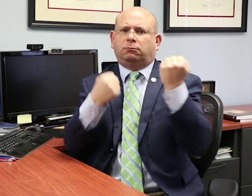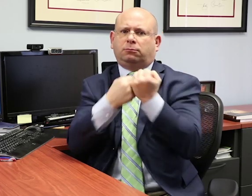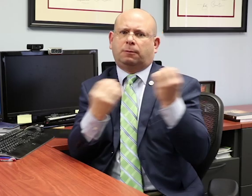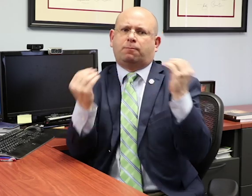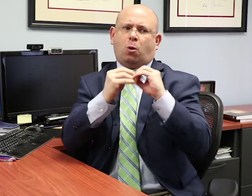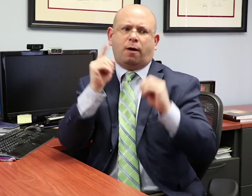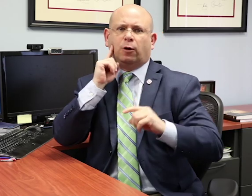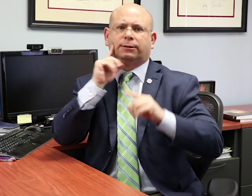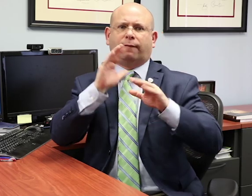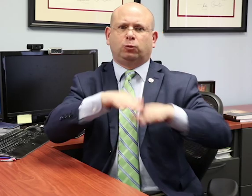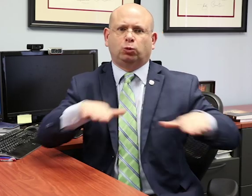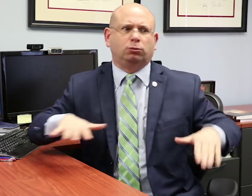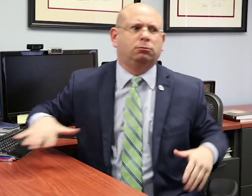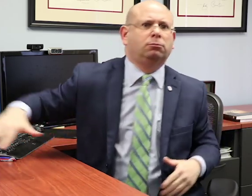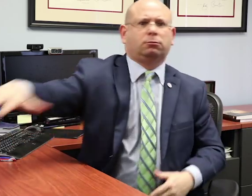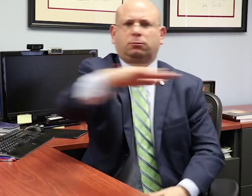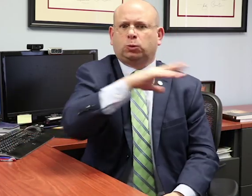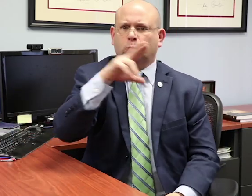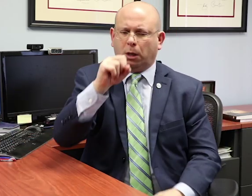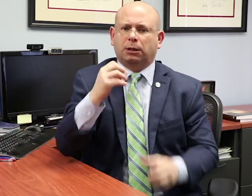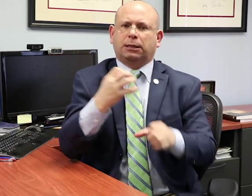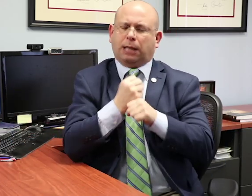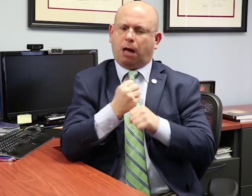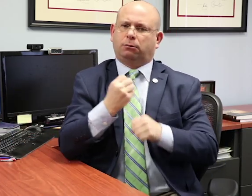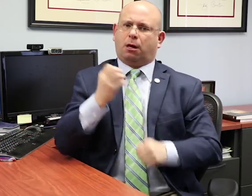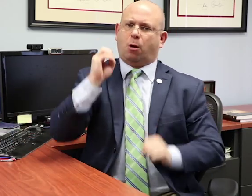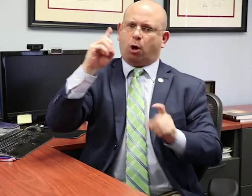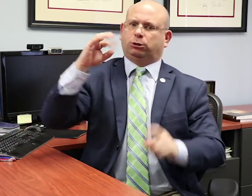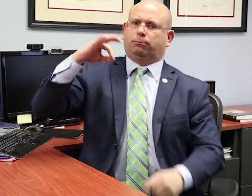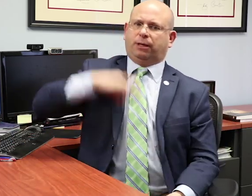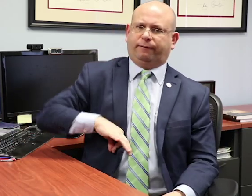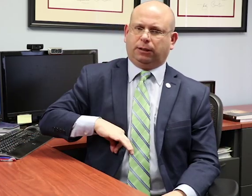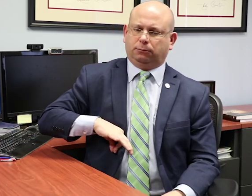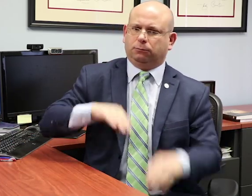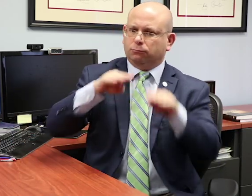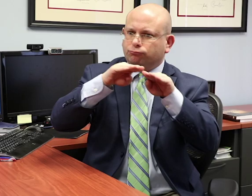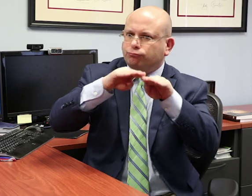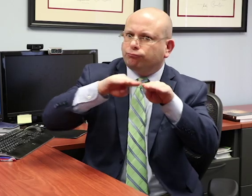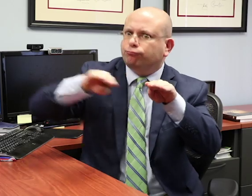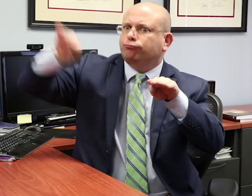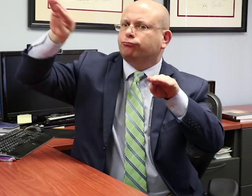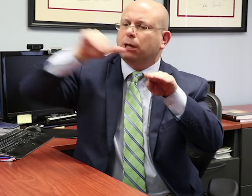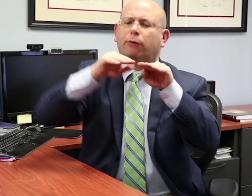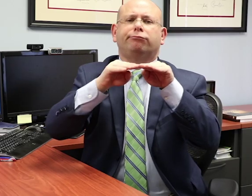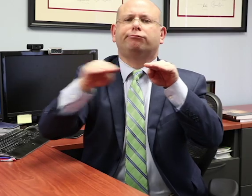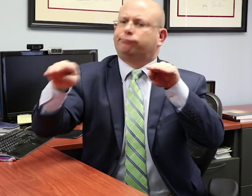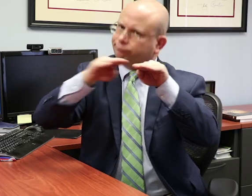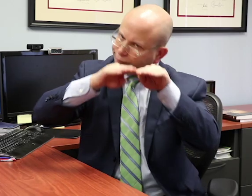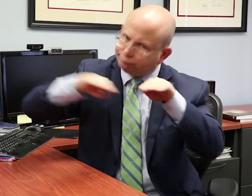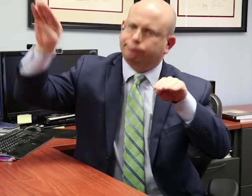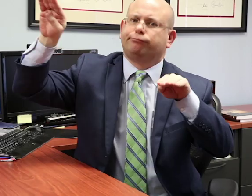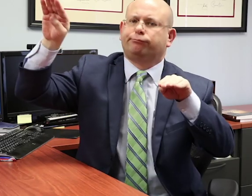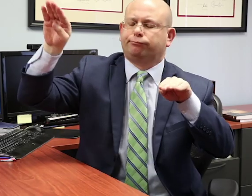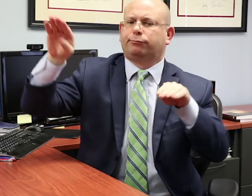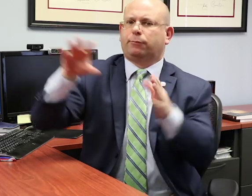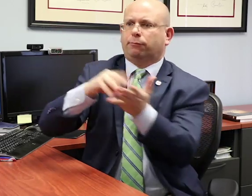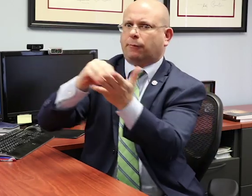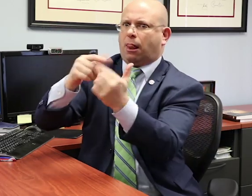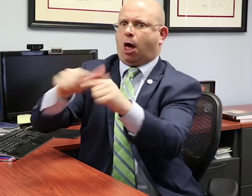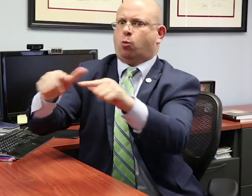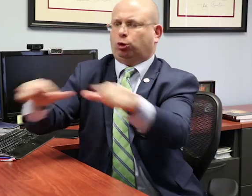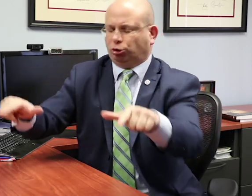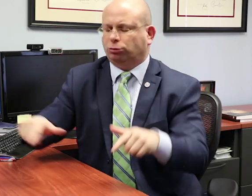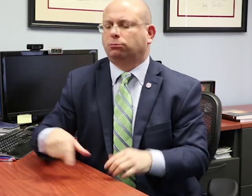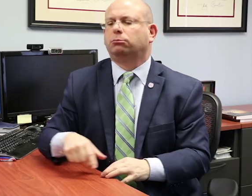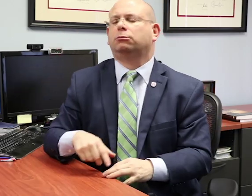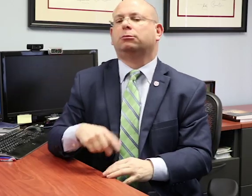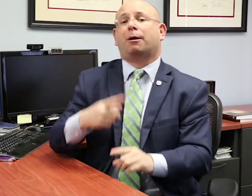in our advocacy to improve deaf education.